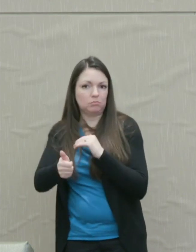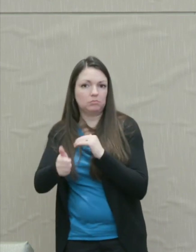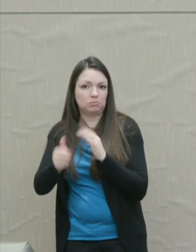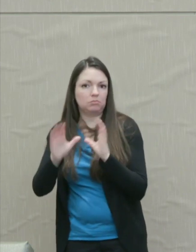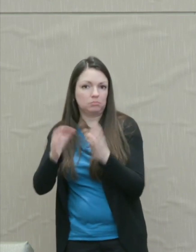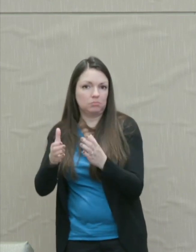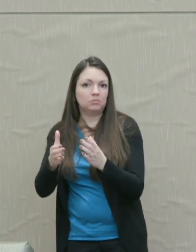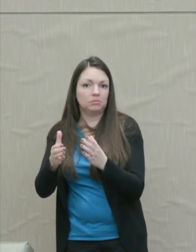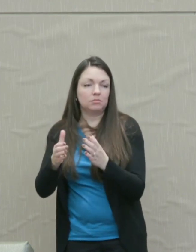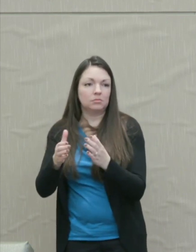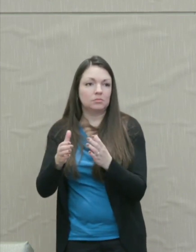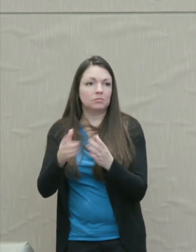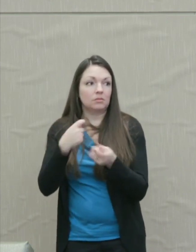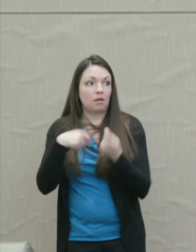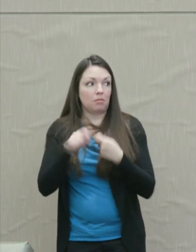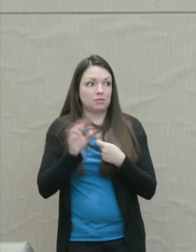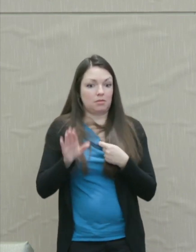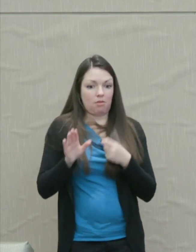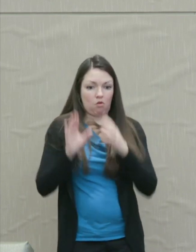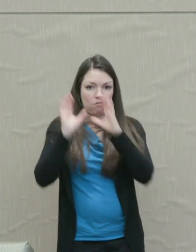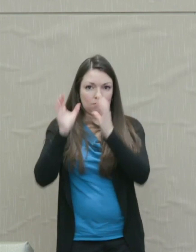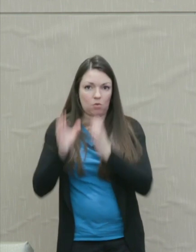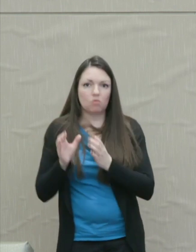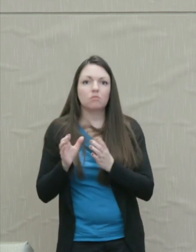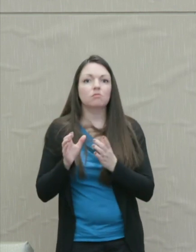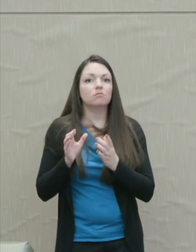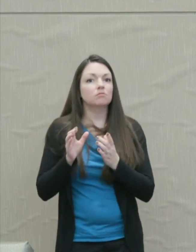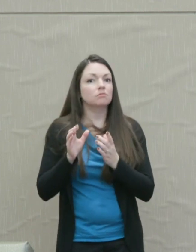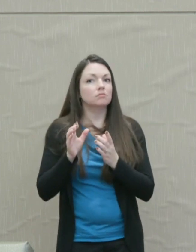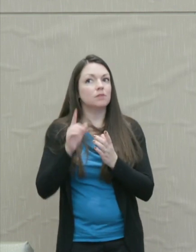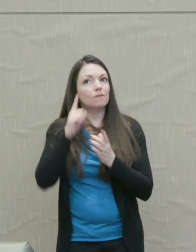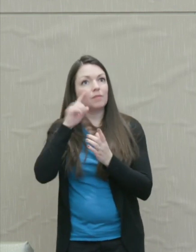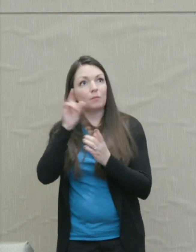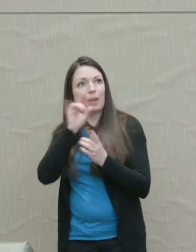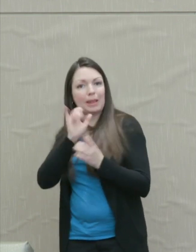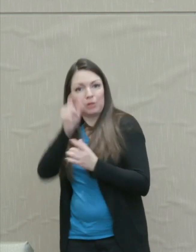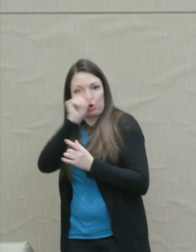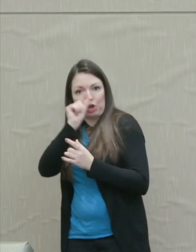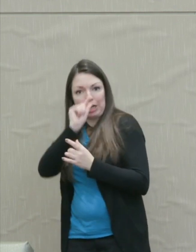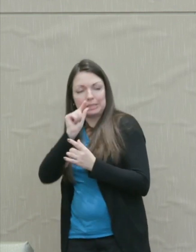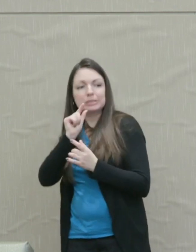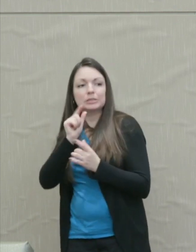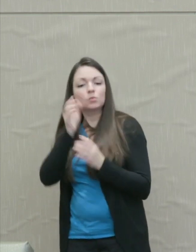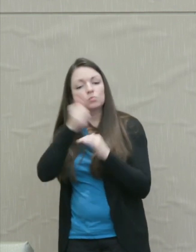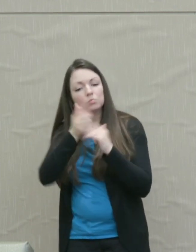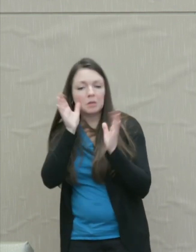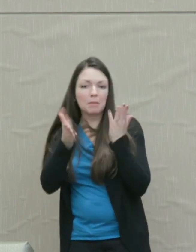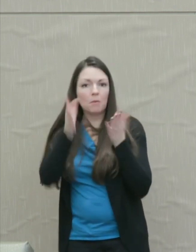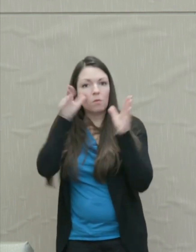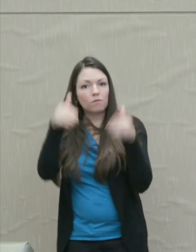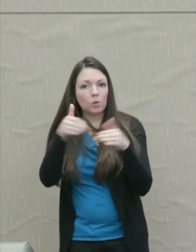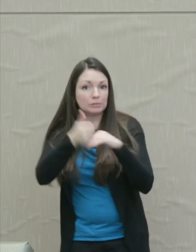In place of their rhetorical category of barbarians, we might focus blame on immigrants or women